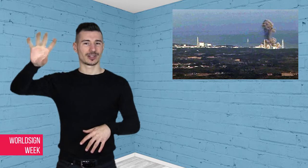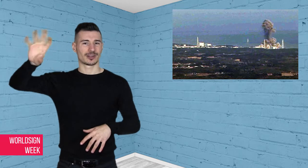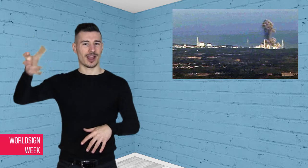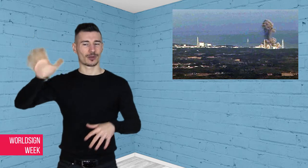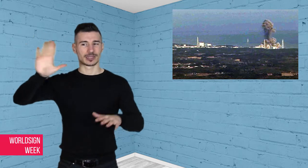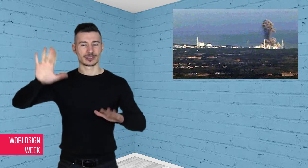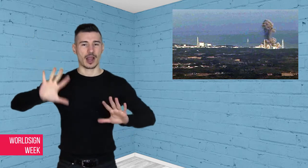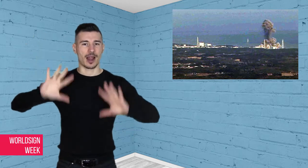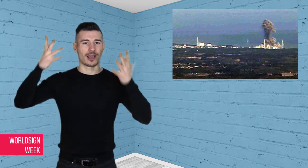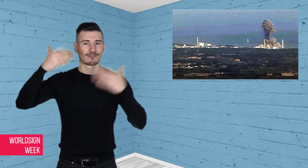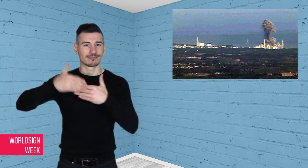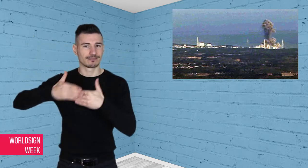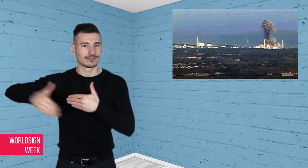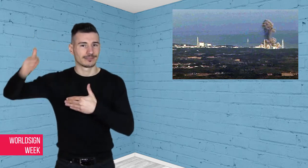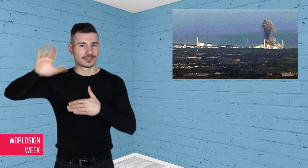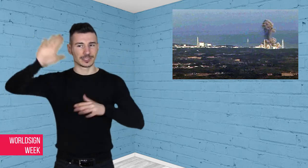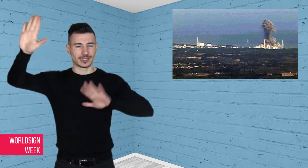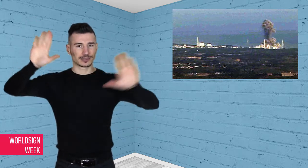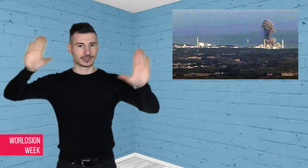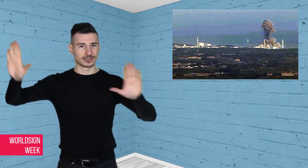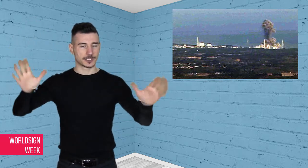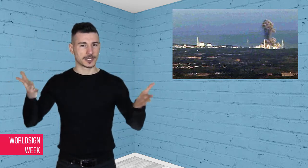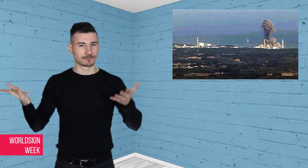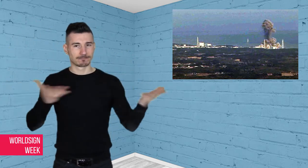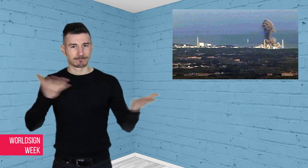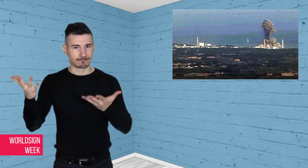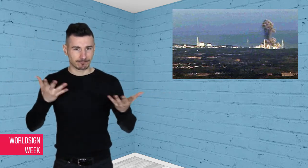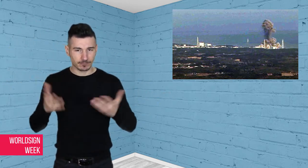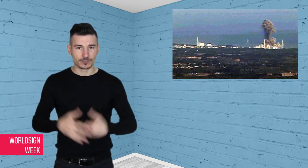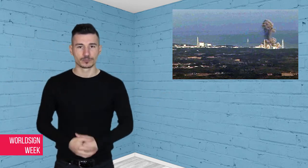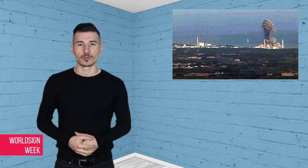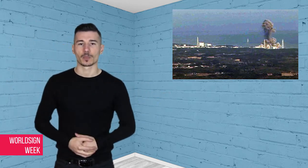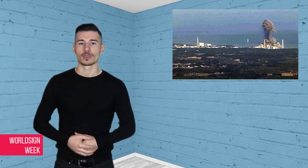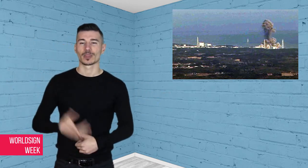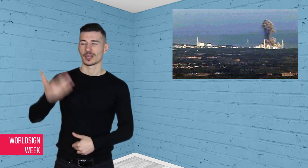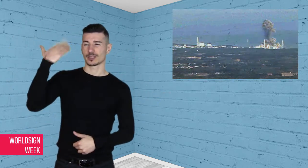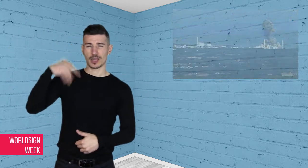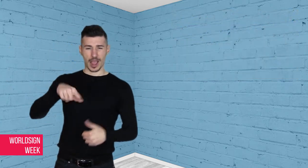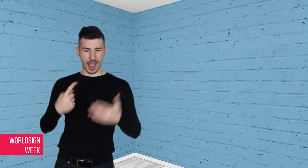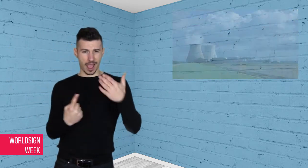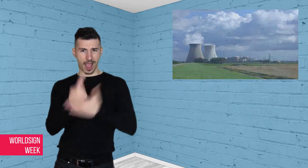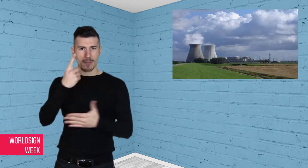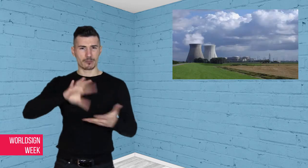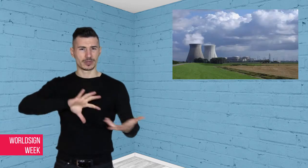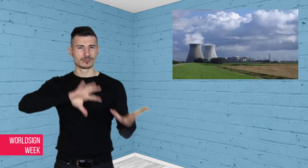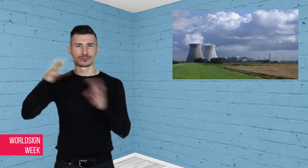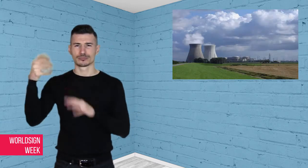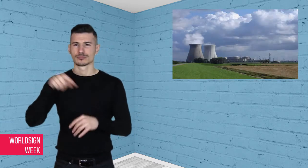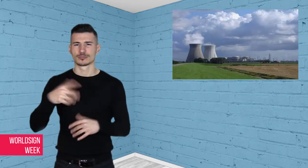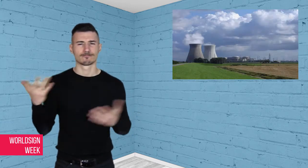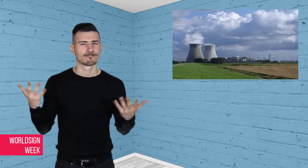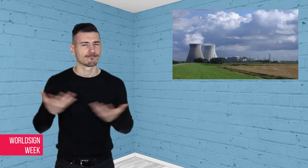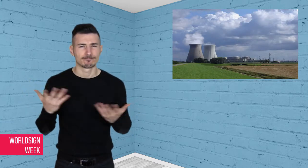disaster? A devastating earthquake triggered a 10-metre high tsunami that